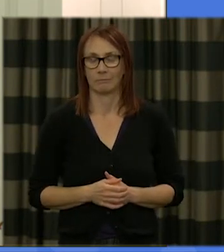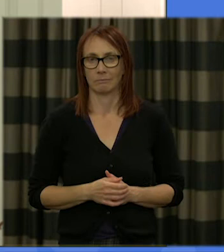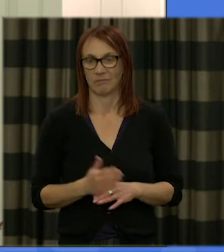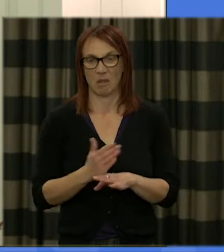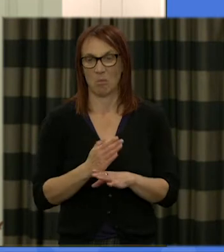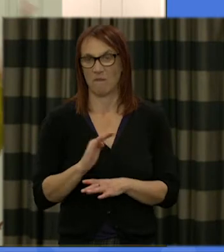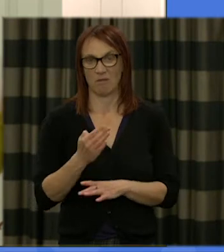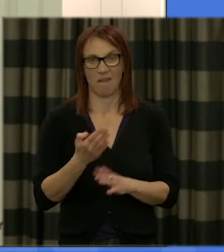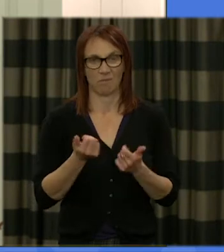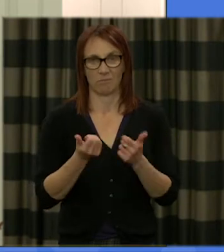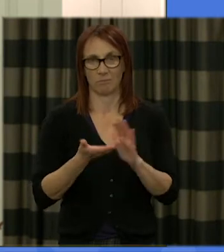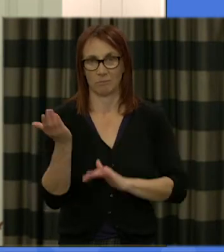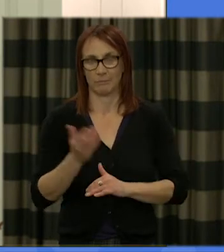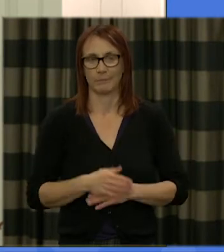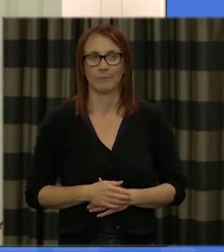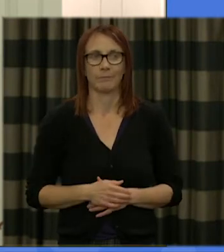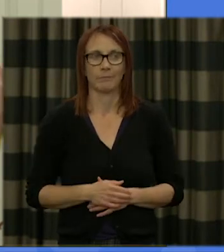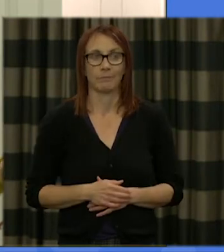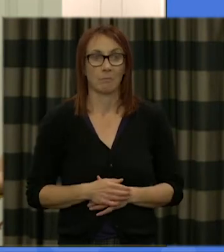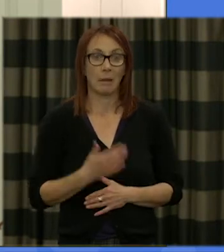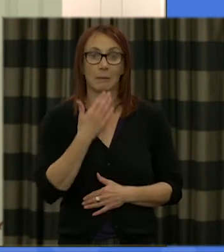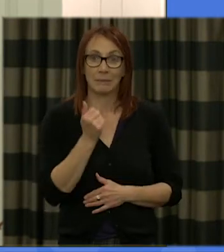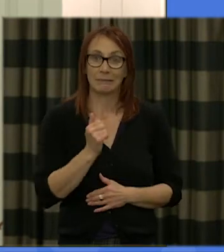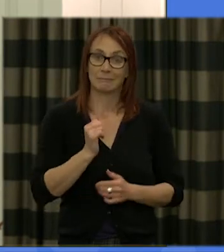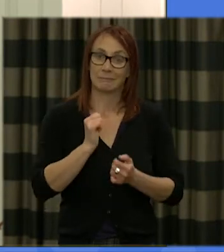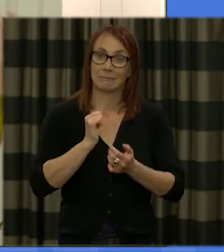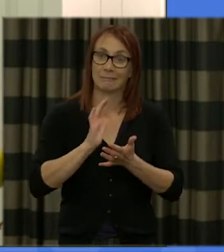but until then until I speak again please enjoy your dinner please enjoy